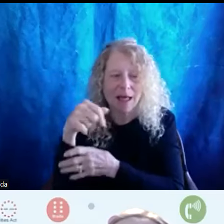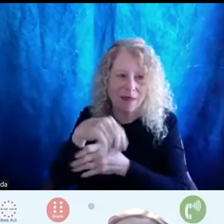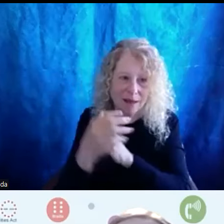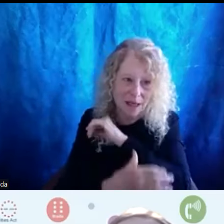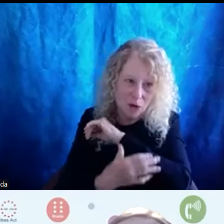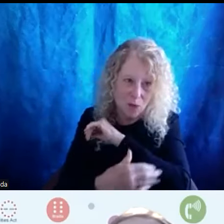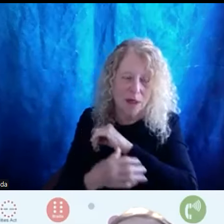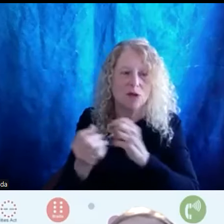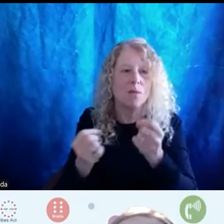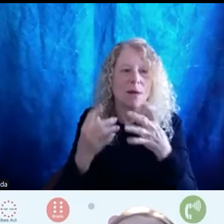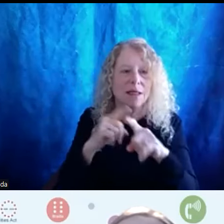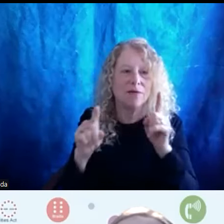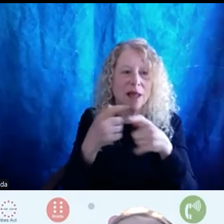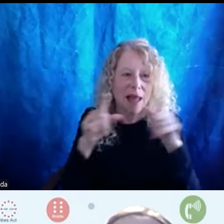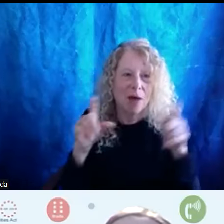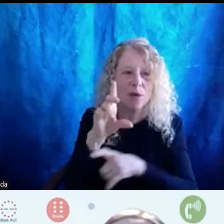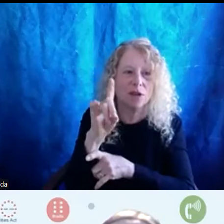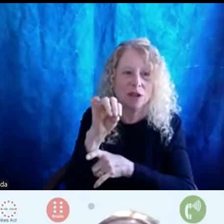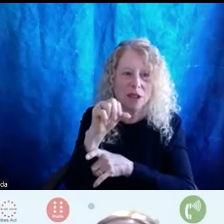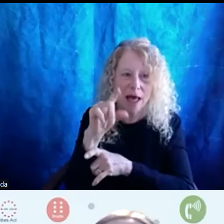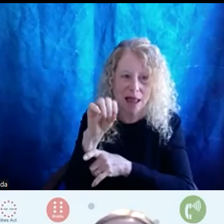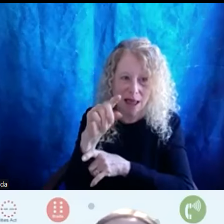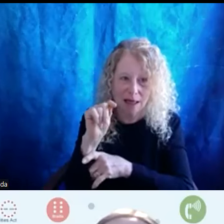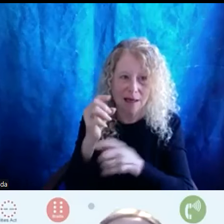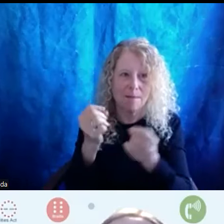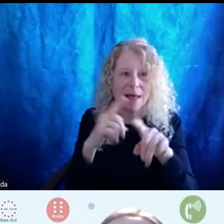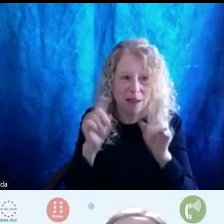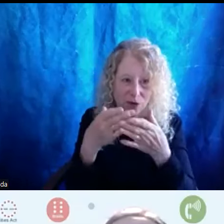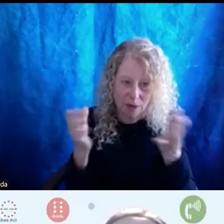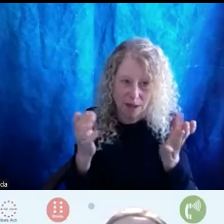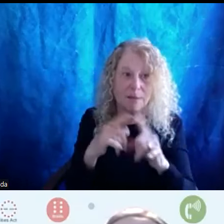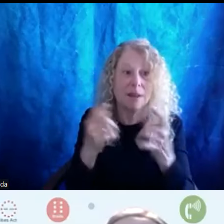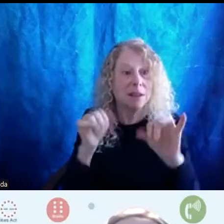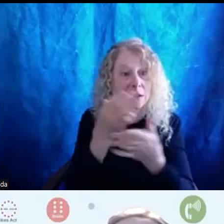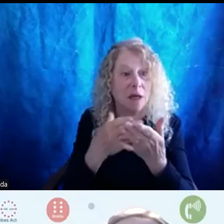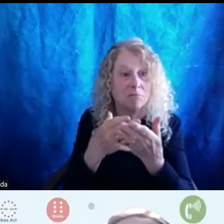Dialect so many different things and yet there's still some commonality.